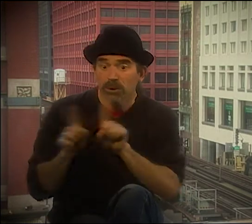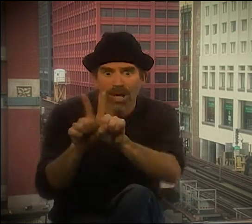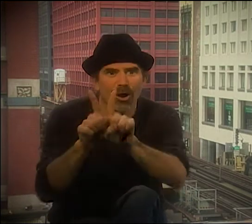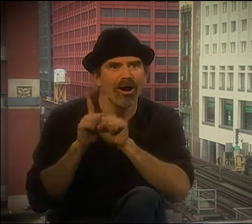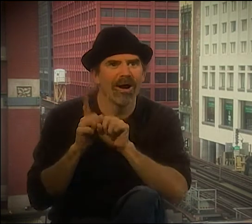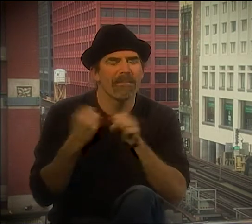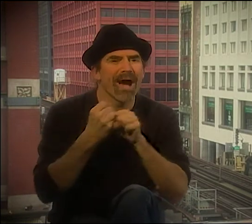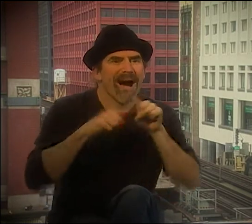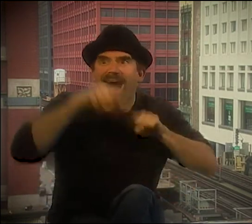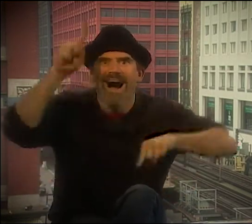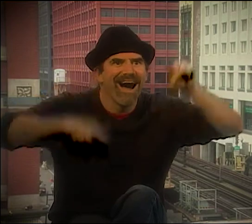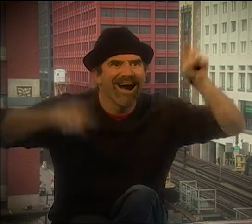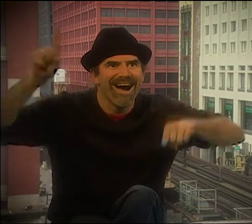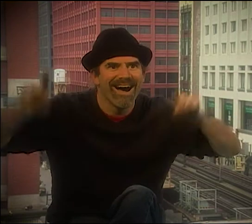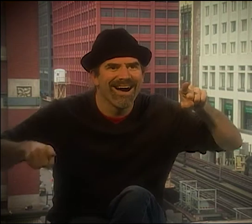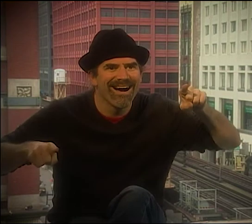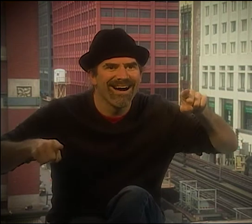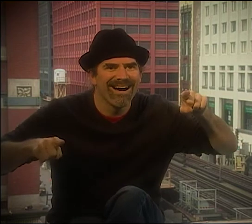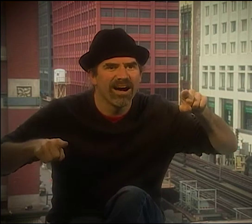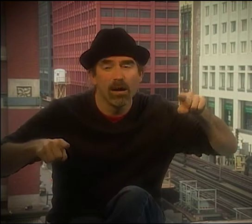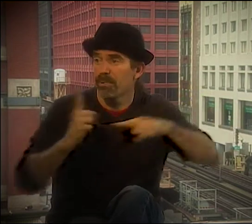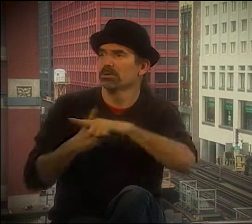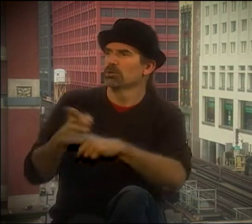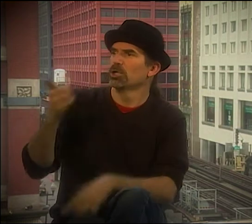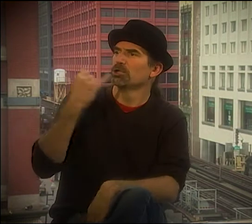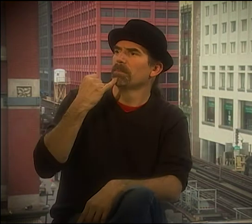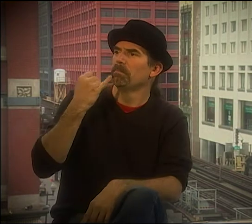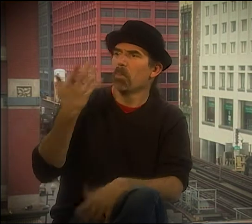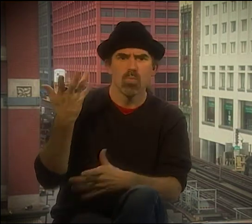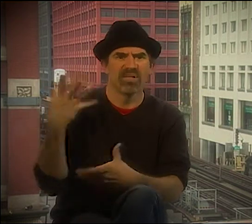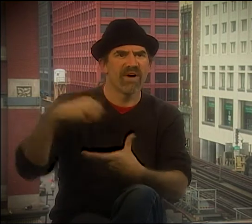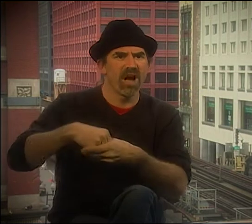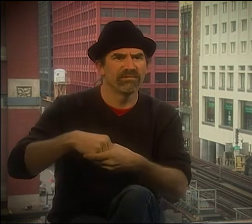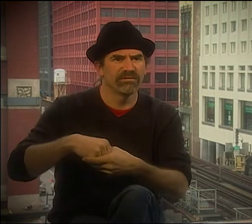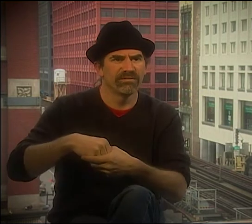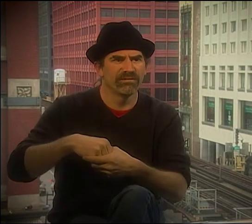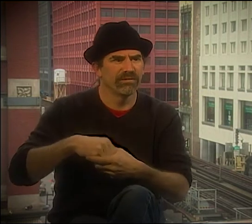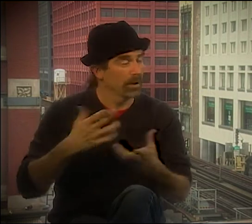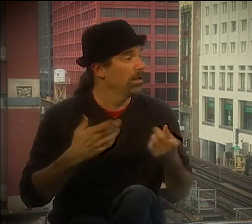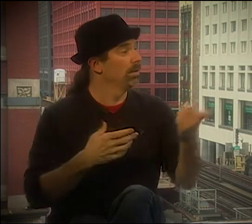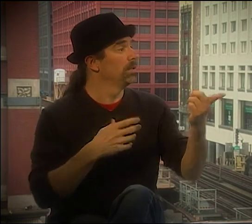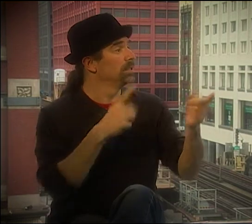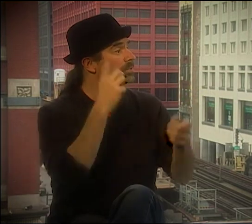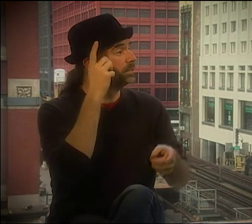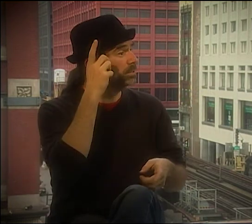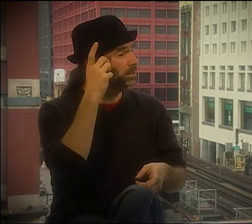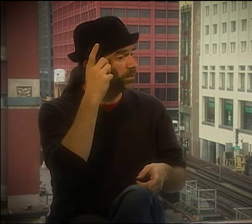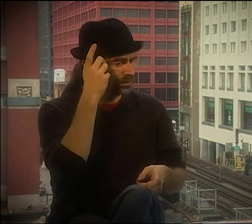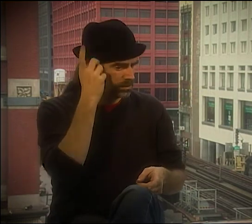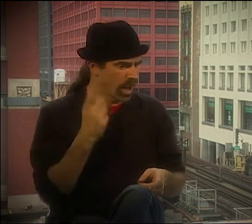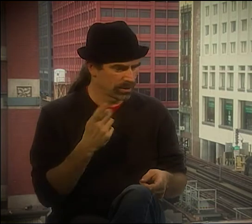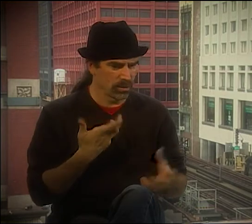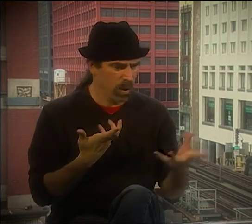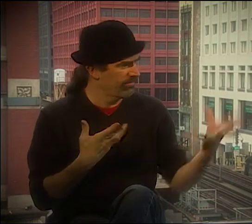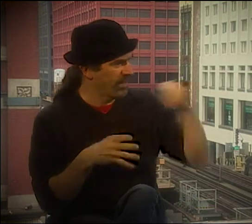AND YOU HAVE TO GIVE REST TO THE EYES BY CHANGING THE PACE OF THINGS. SO WITH "BRIDGE OF," WE HAD ONE PERSON COME UP, THEN TWO,